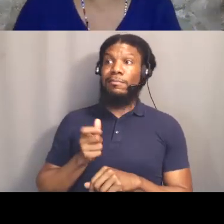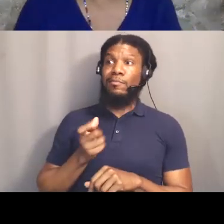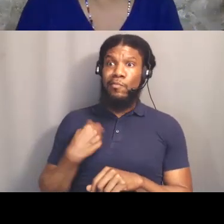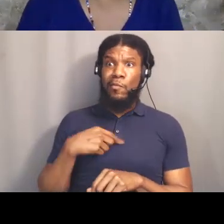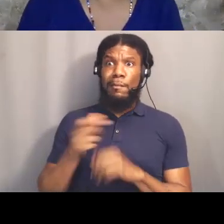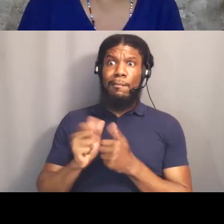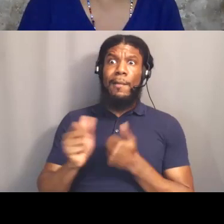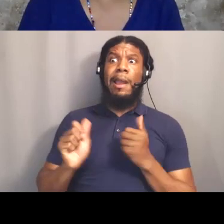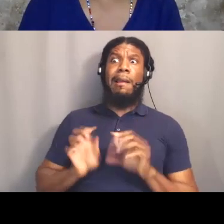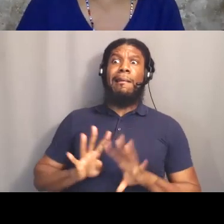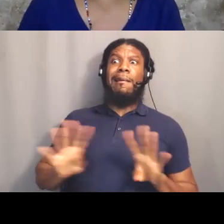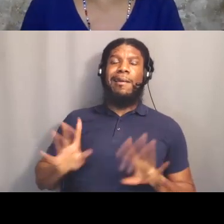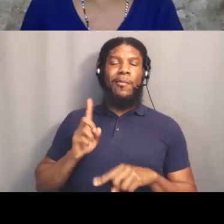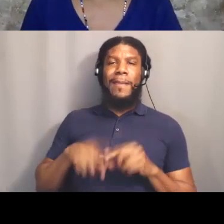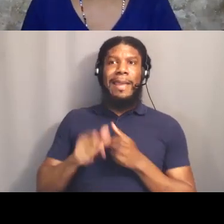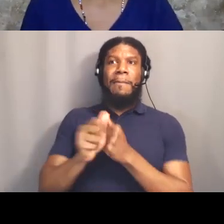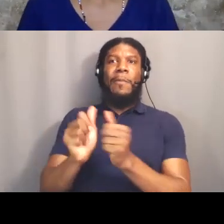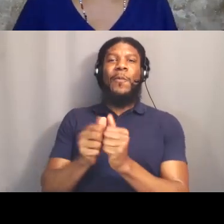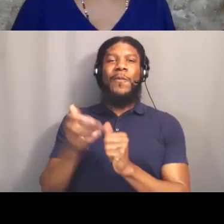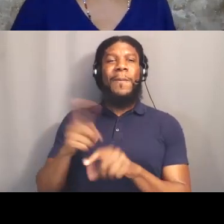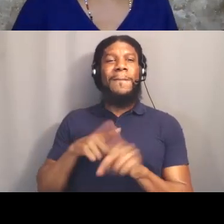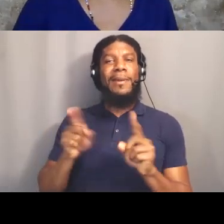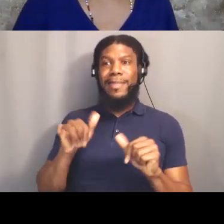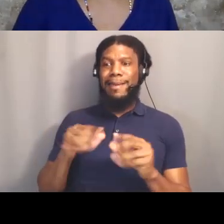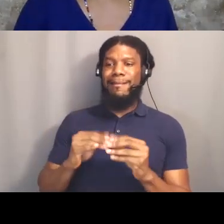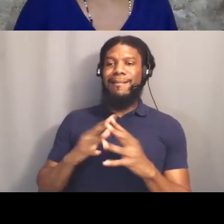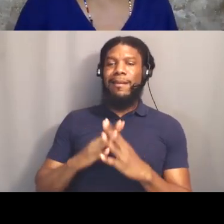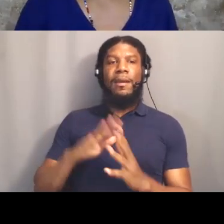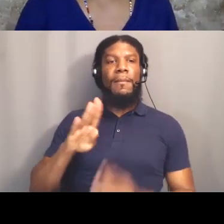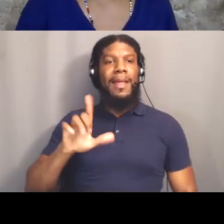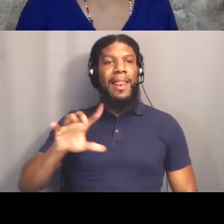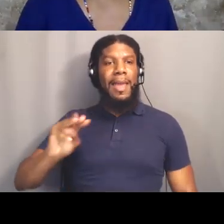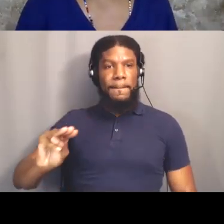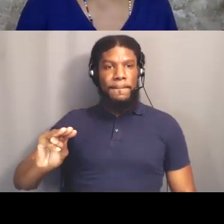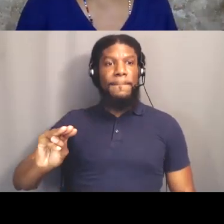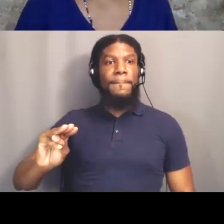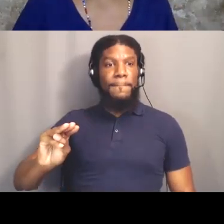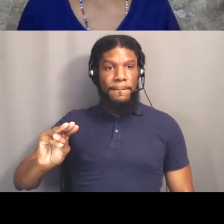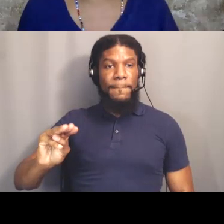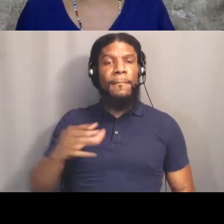But that's the birth of Black Lives Matter. And then we're very intentional about what we're building.